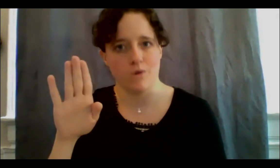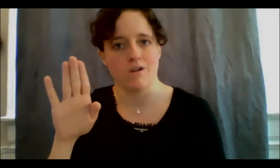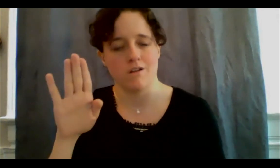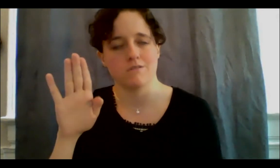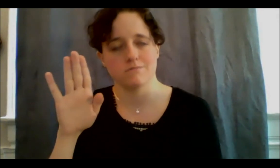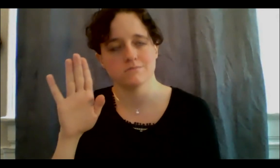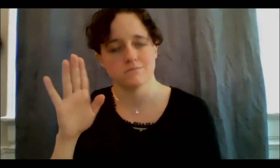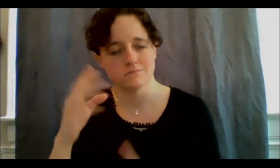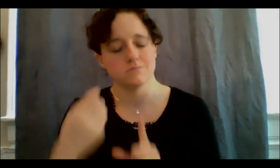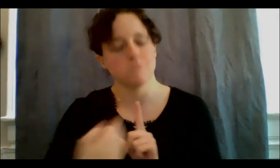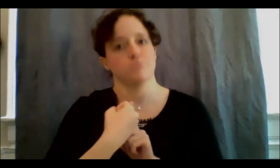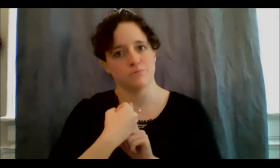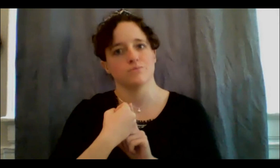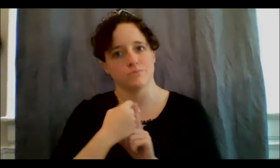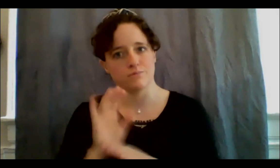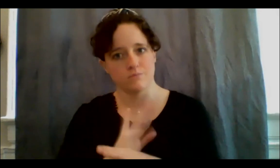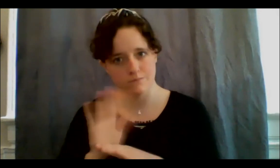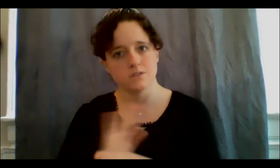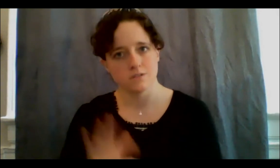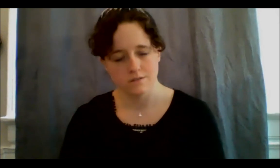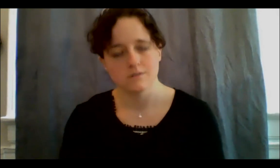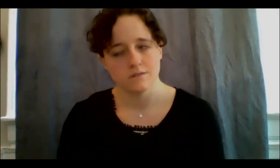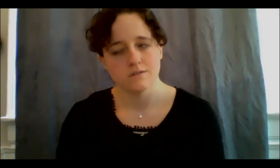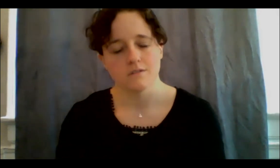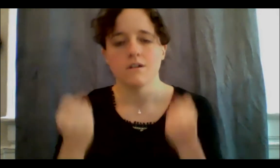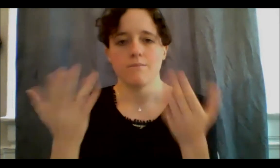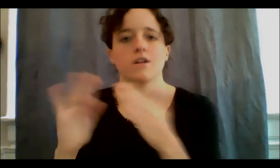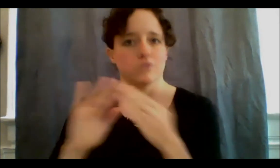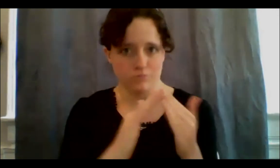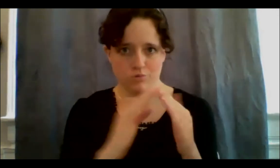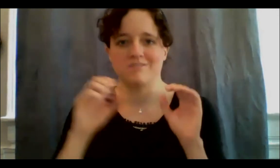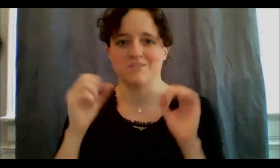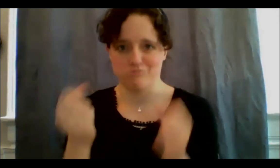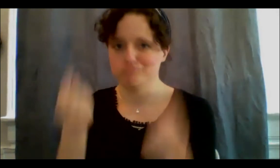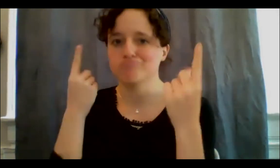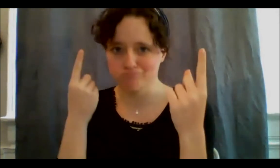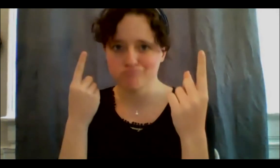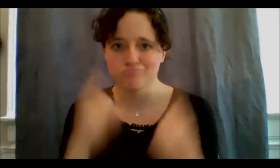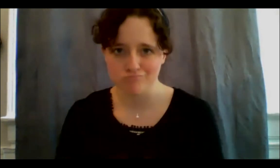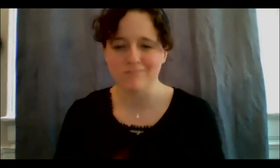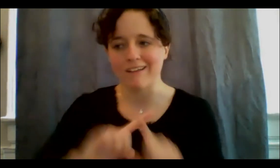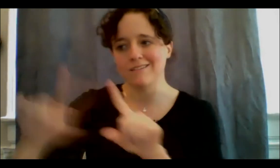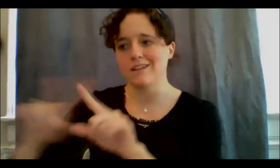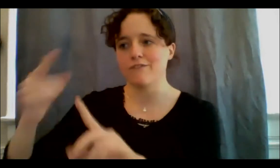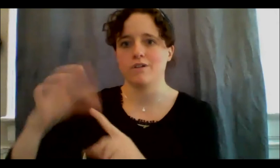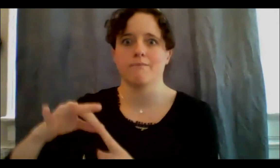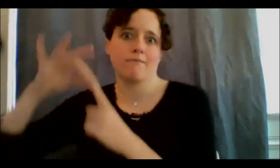you know? And I think a lot of communities can relate to this, when there is, you know, other months that are dedicated to particular communities, that's the